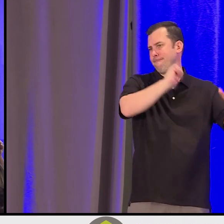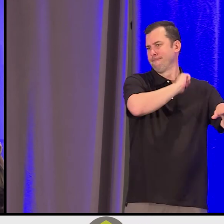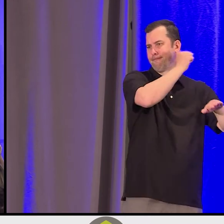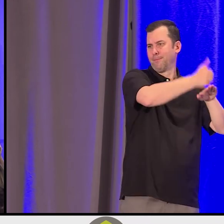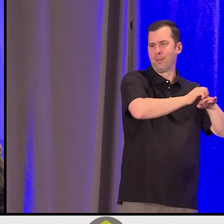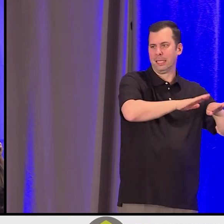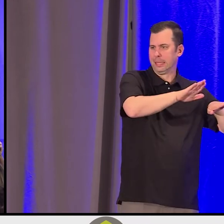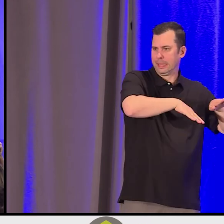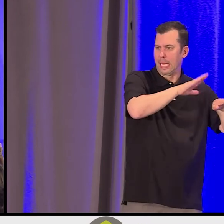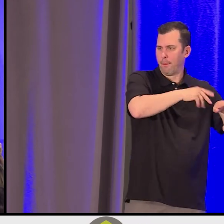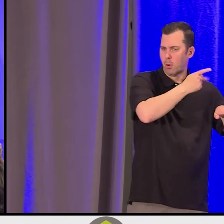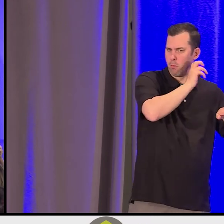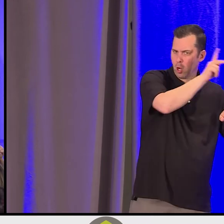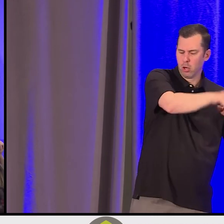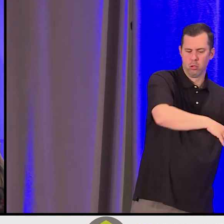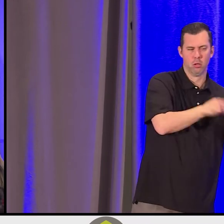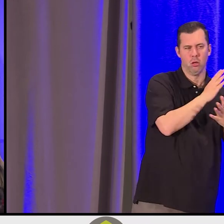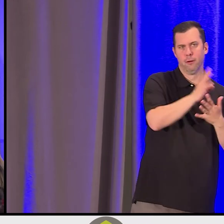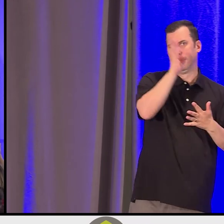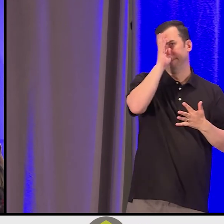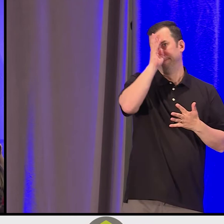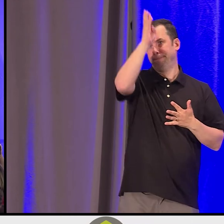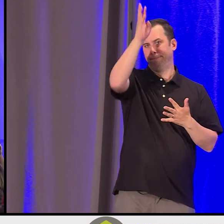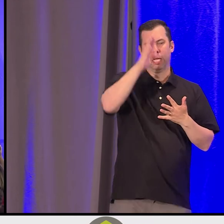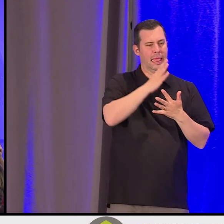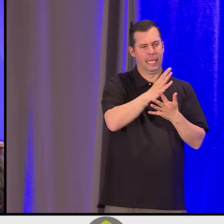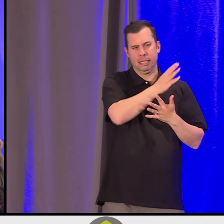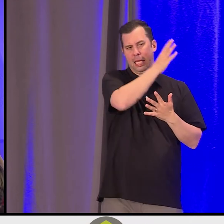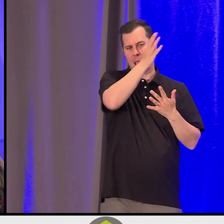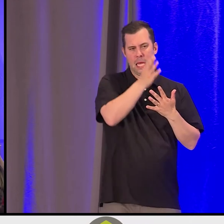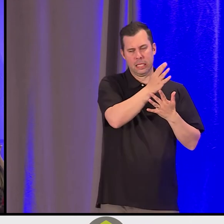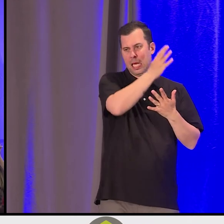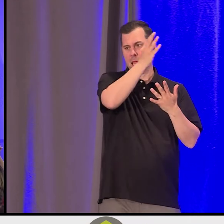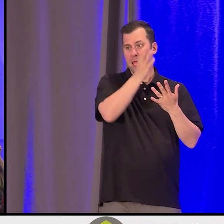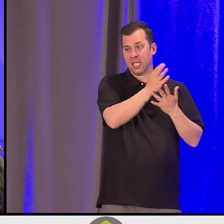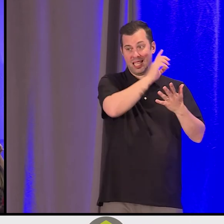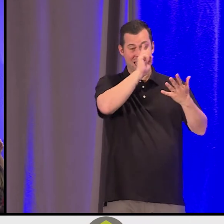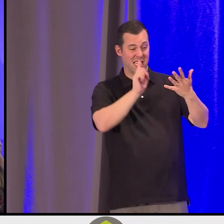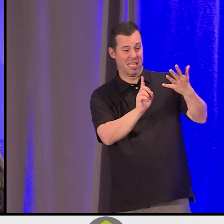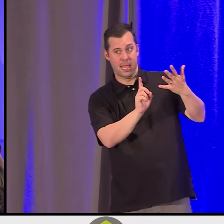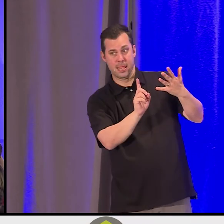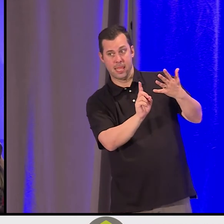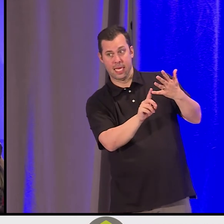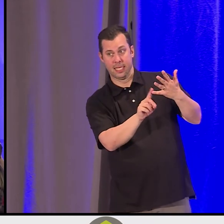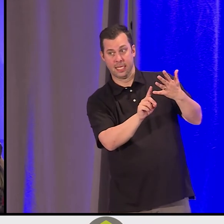and that'll do it," "Or maybe we need this." And the last advisor is the one that was really listened to by the leaders,